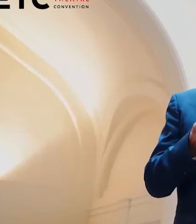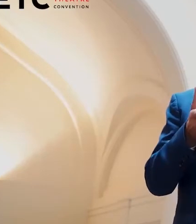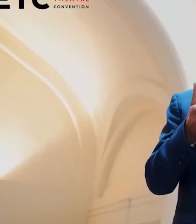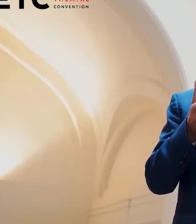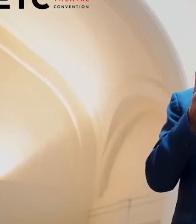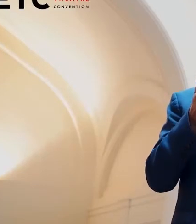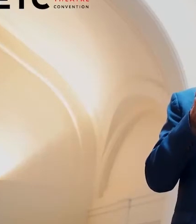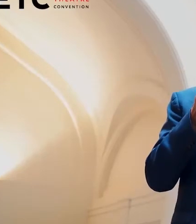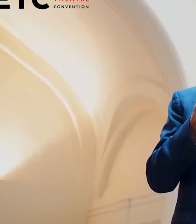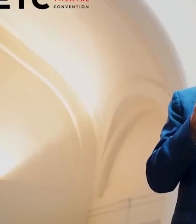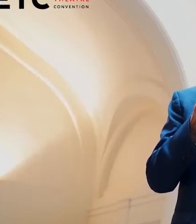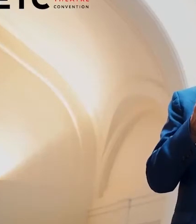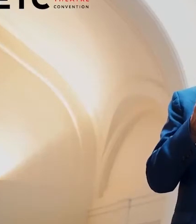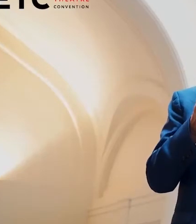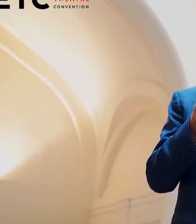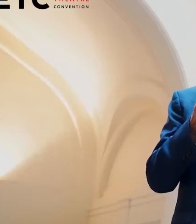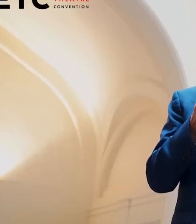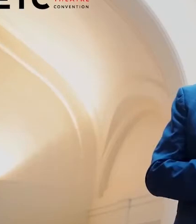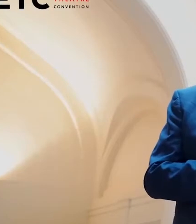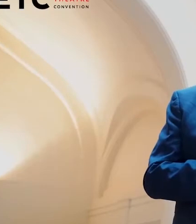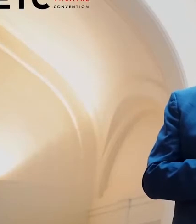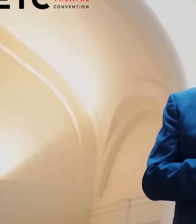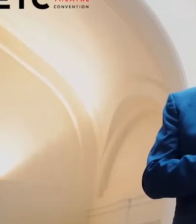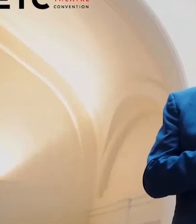Through this innovative program,